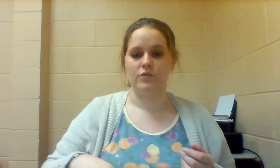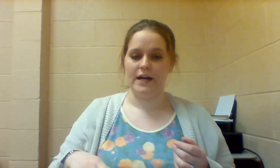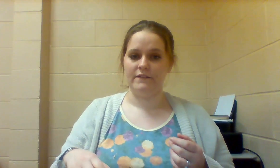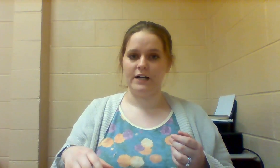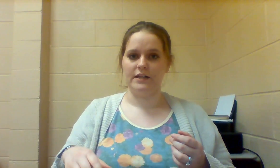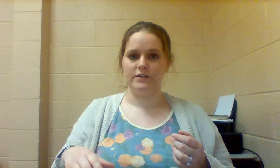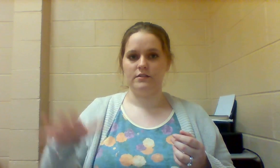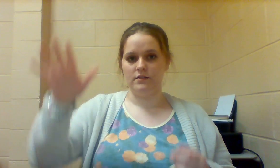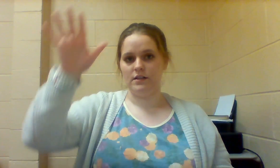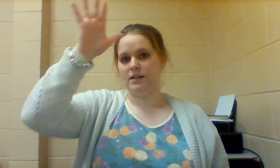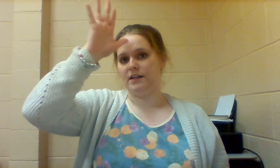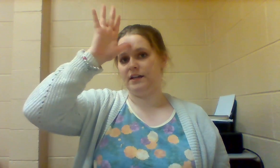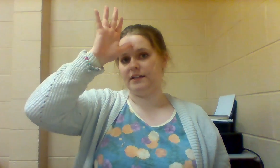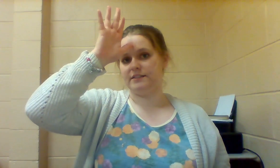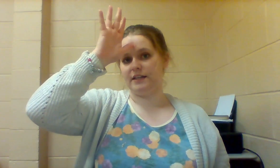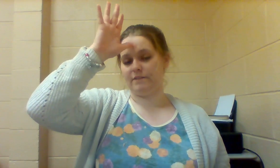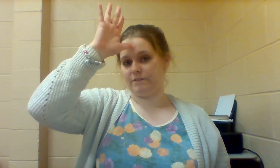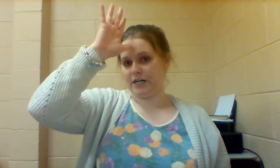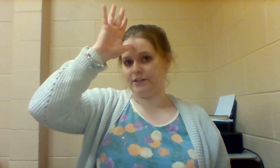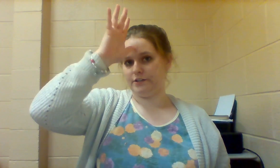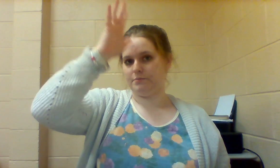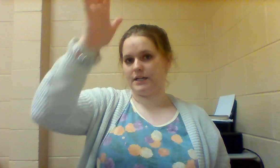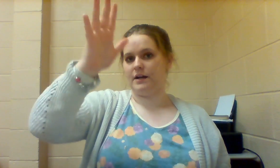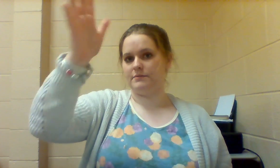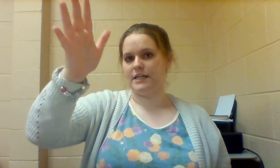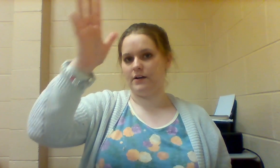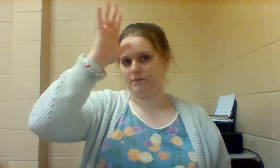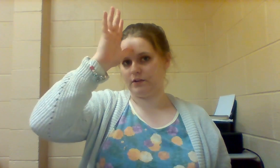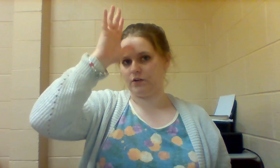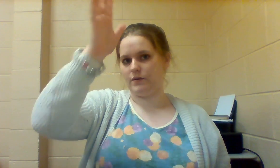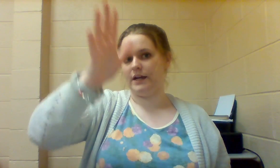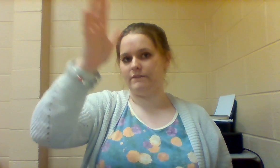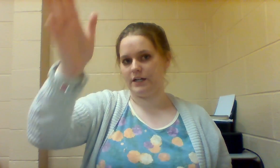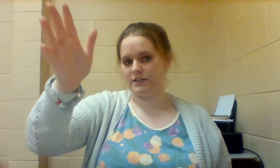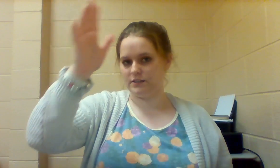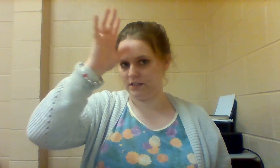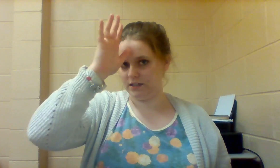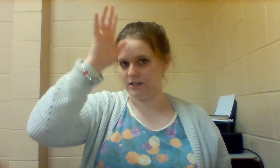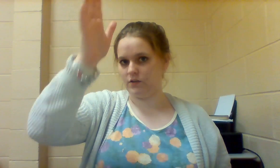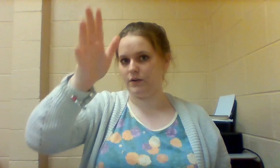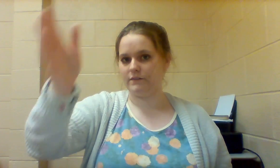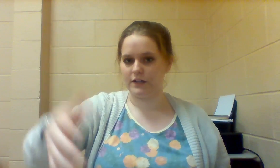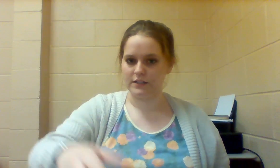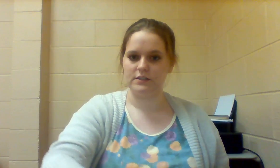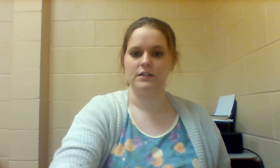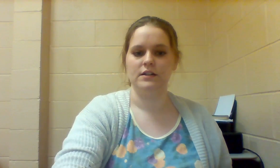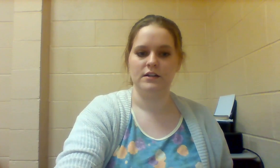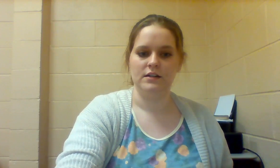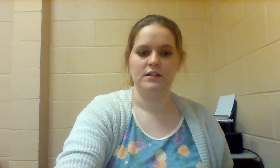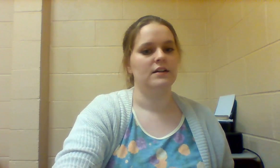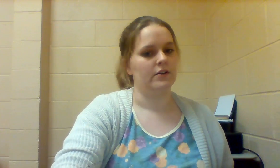GRANDFATHER is like FATHER but comes out, GRANDFATHER, GRANDFATHER